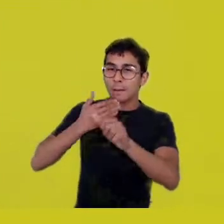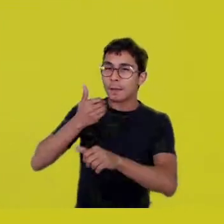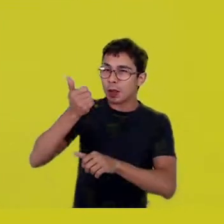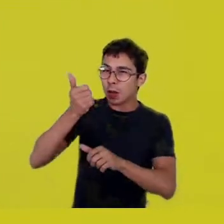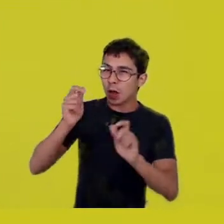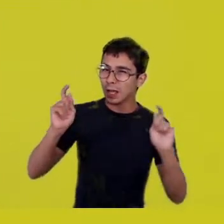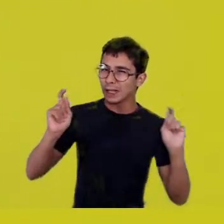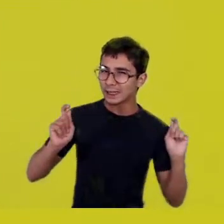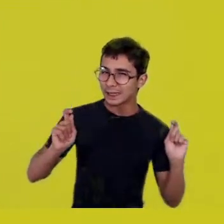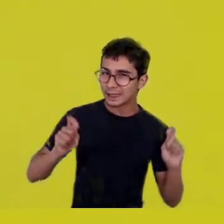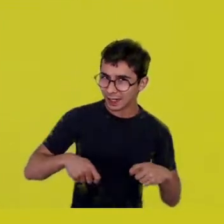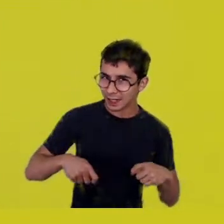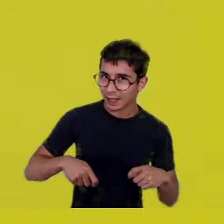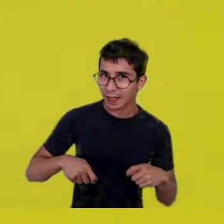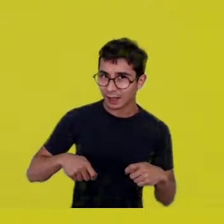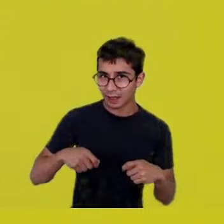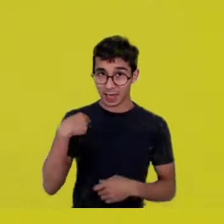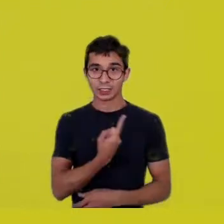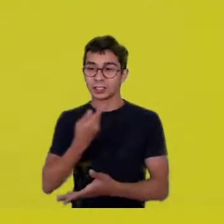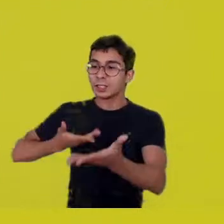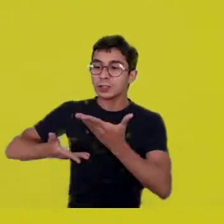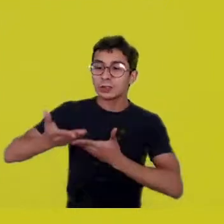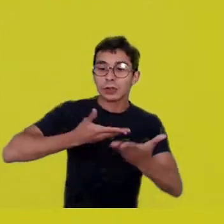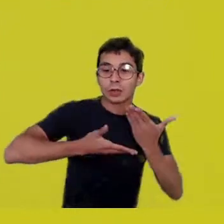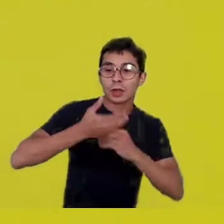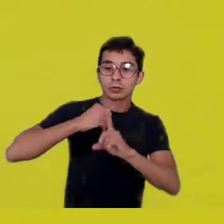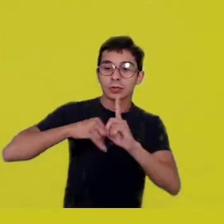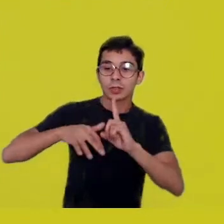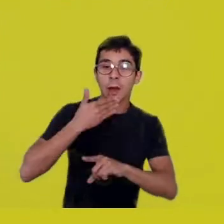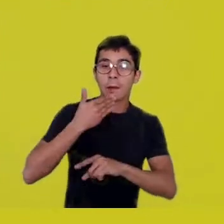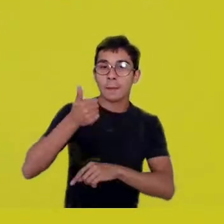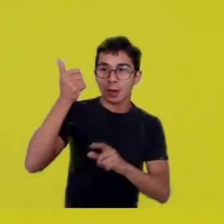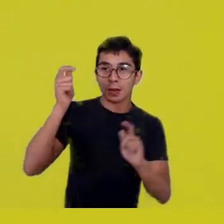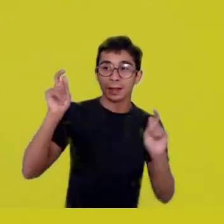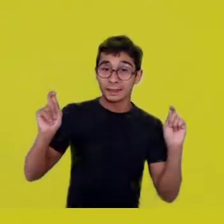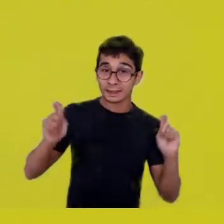Let’s just answer that, because it’s too much. Yes.